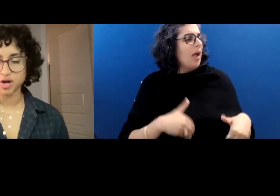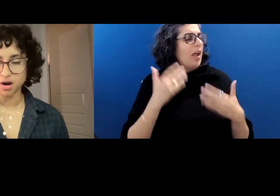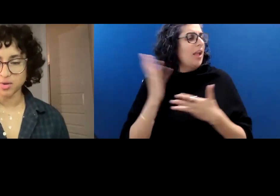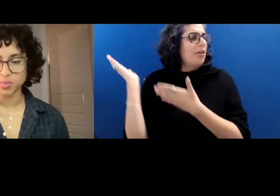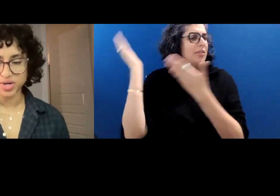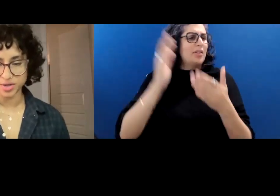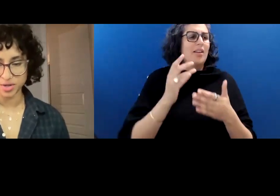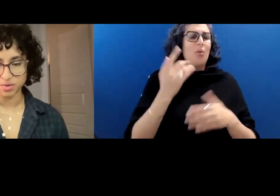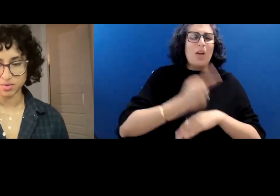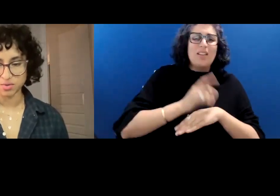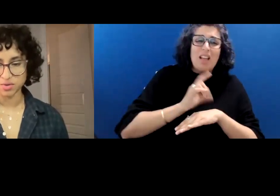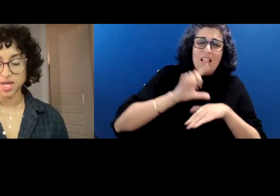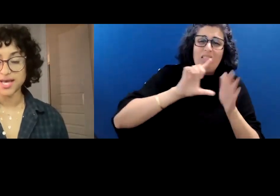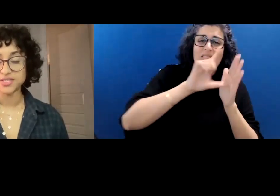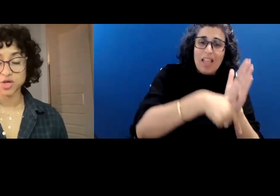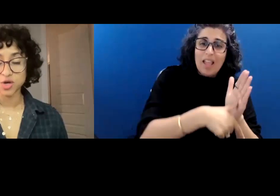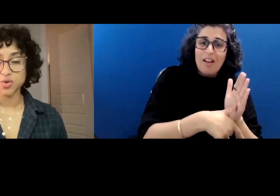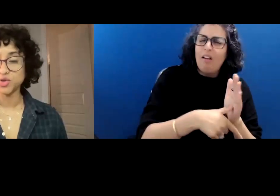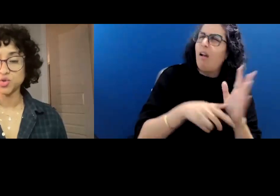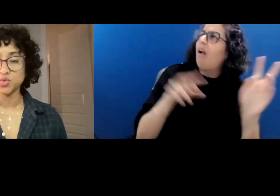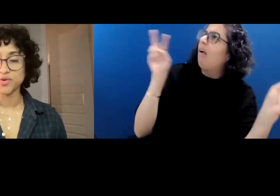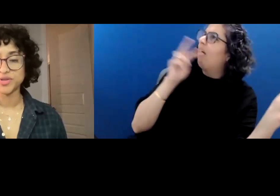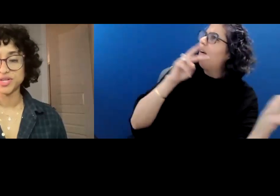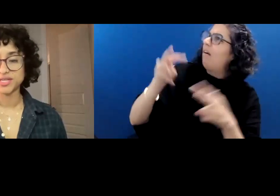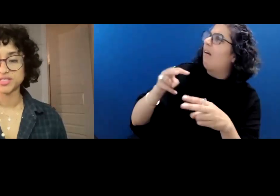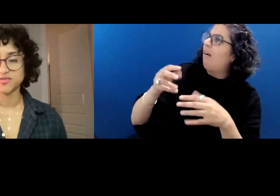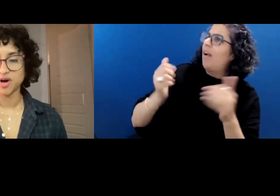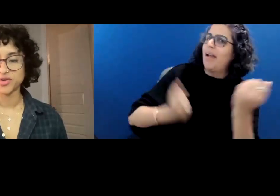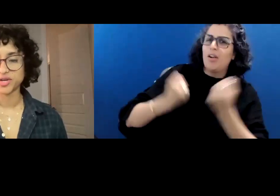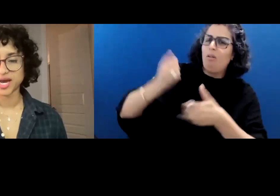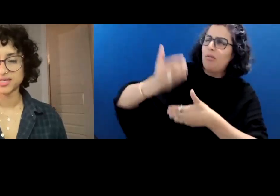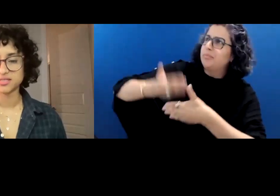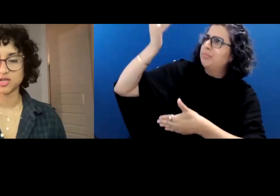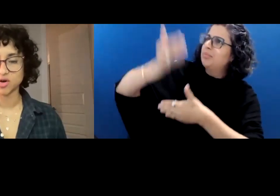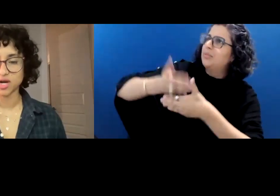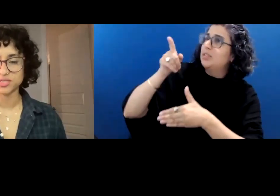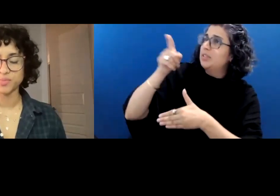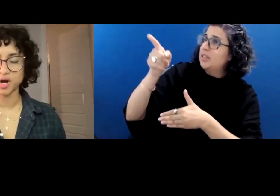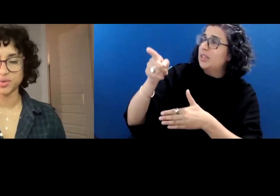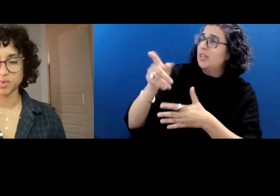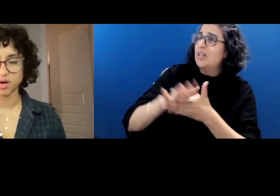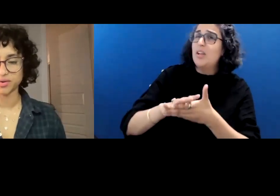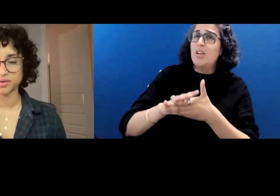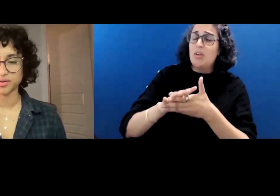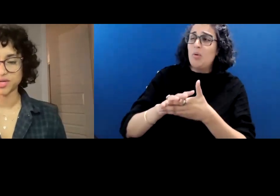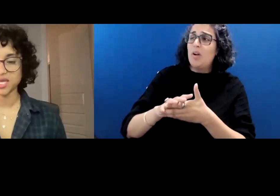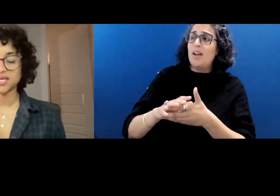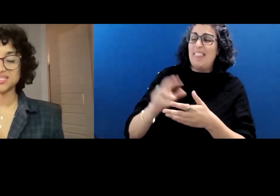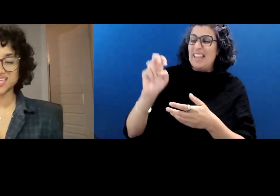the car window, as though you were the net, Father cast across pond water.